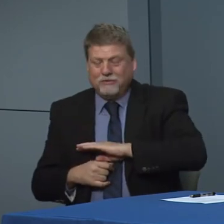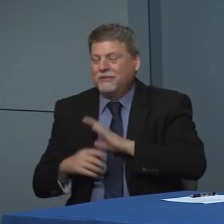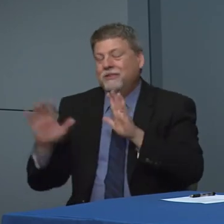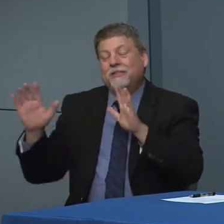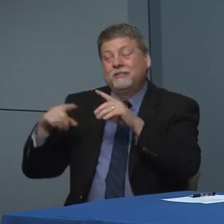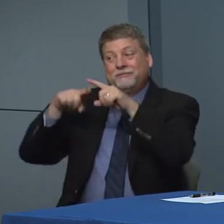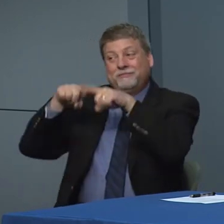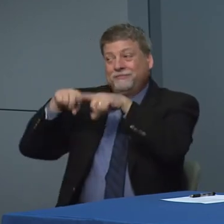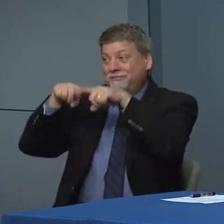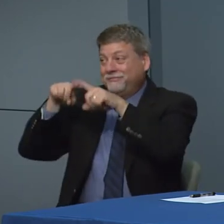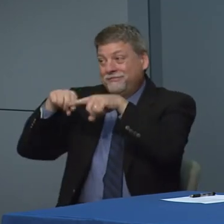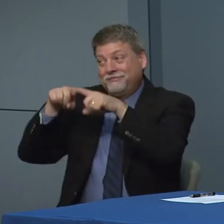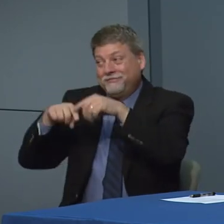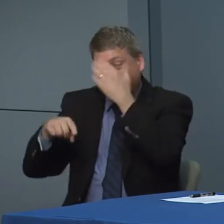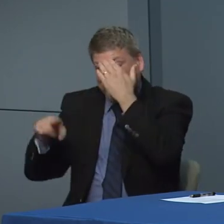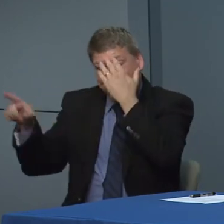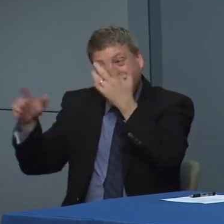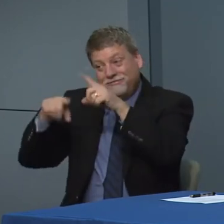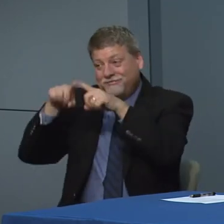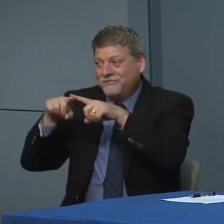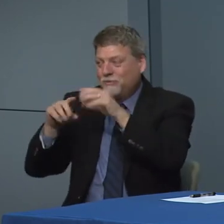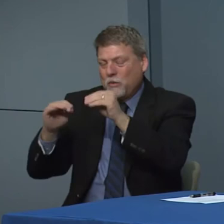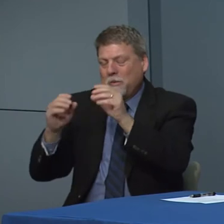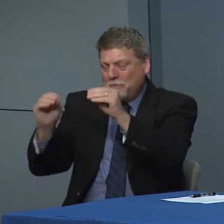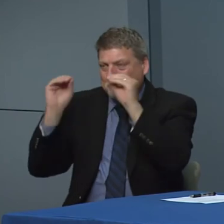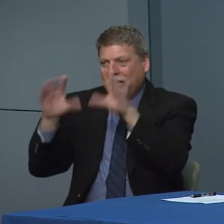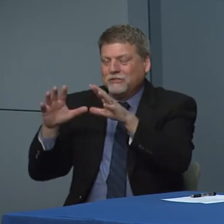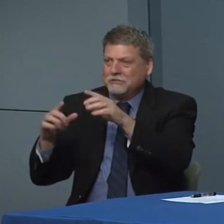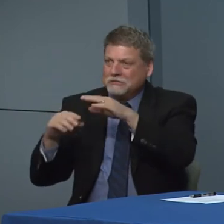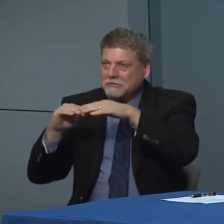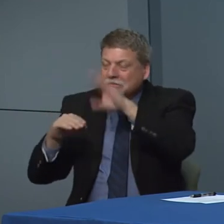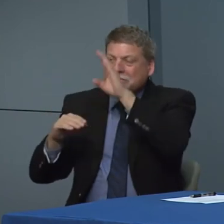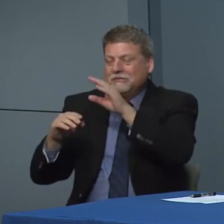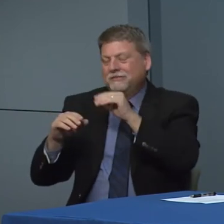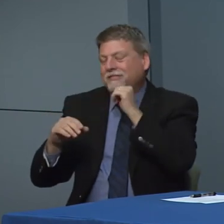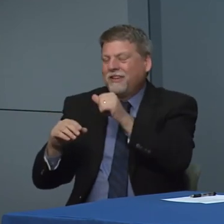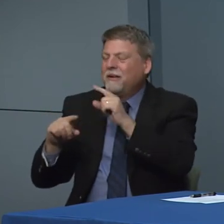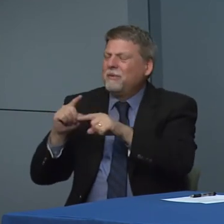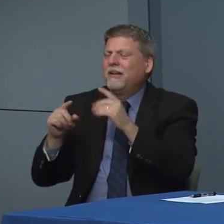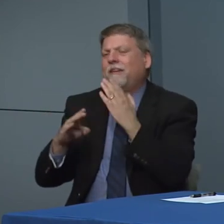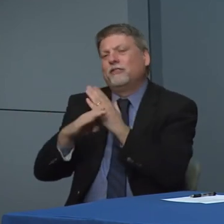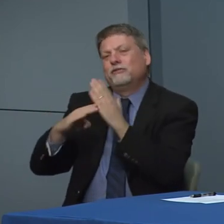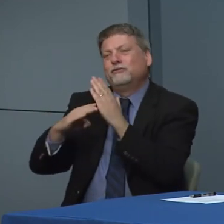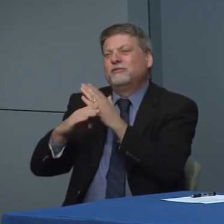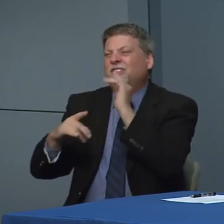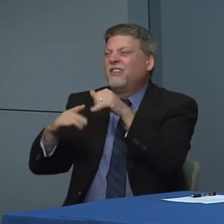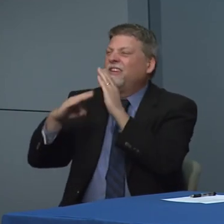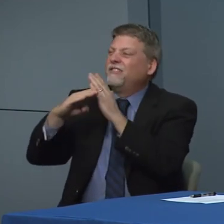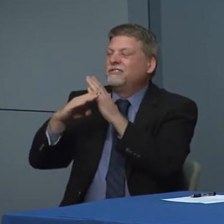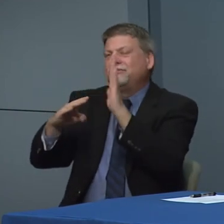And you know everything is on great isn't right. So you know, there's no magic number but looking at that data that seem to be.